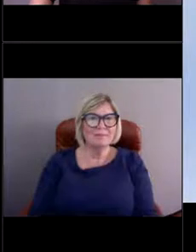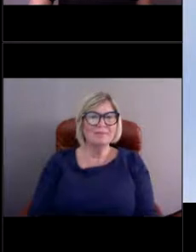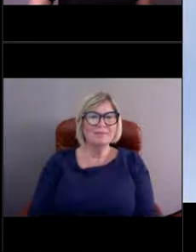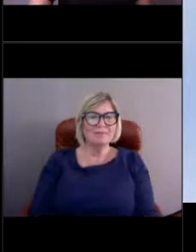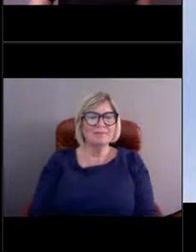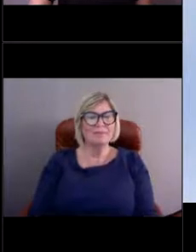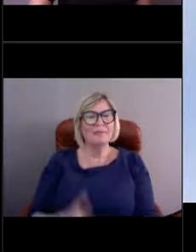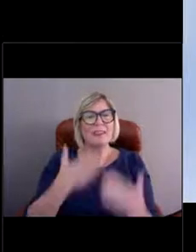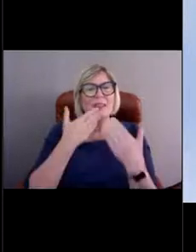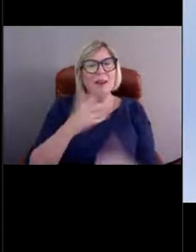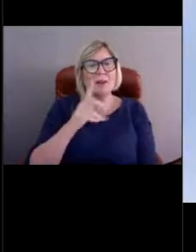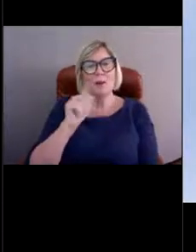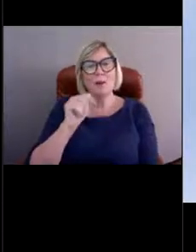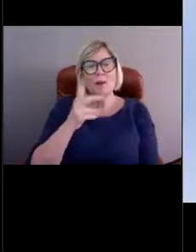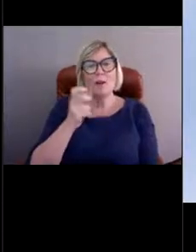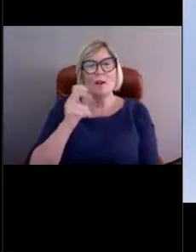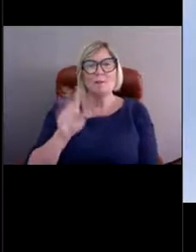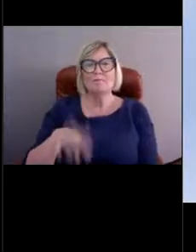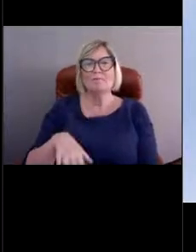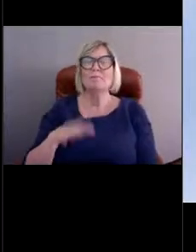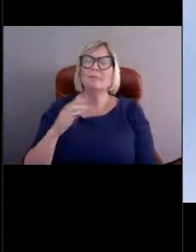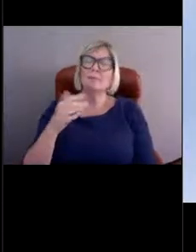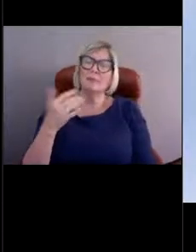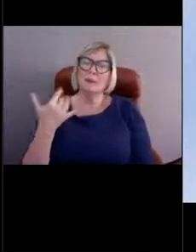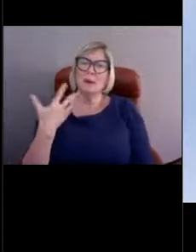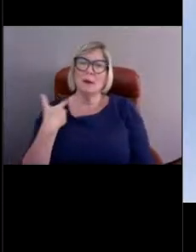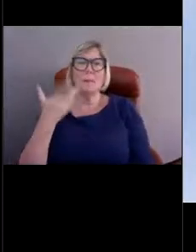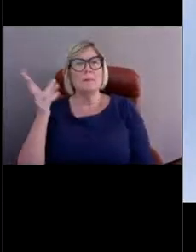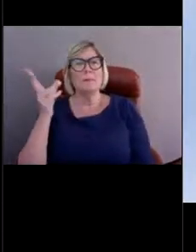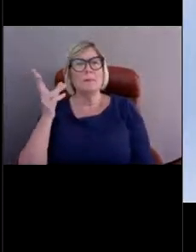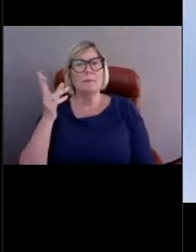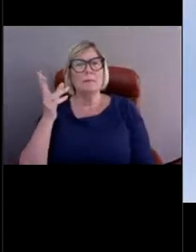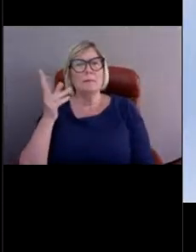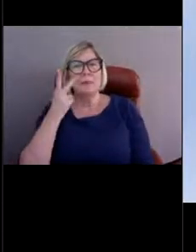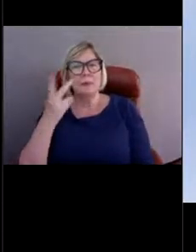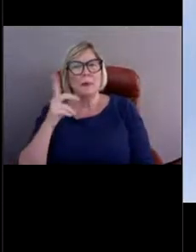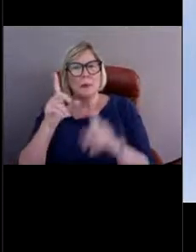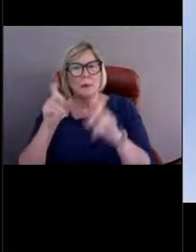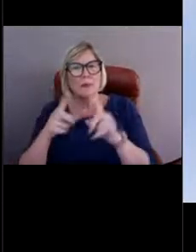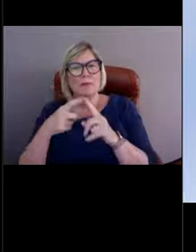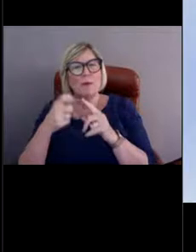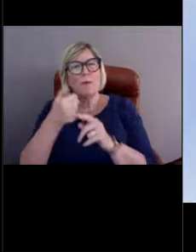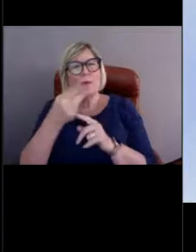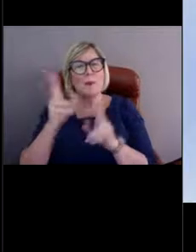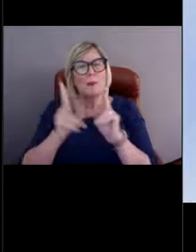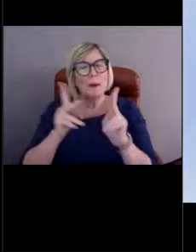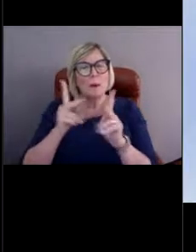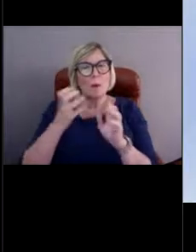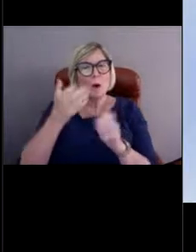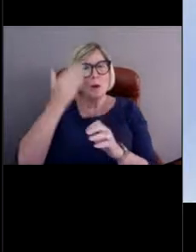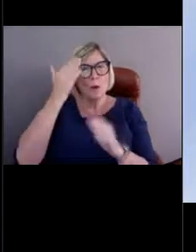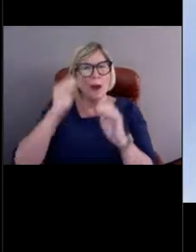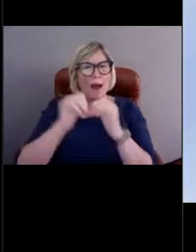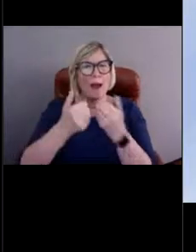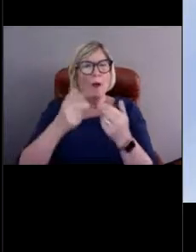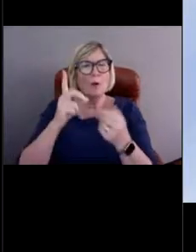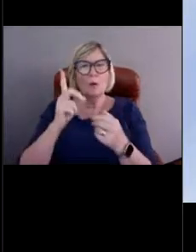Let's see, so I am hearing from a few people that want to know about how we service the buoys.